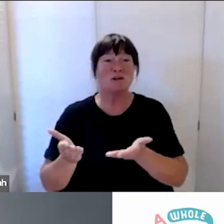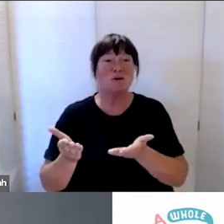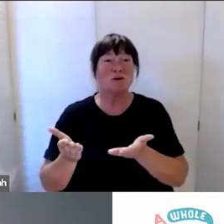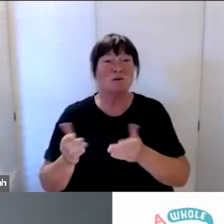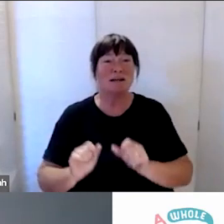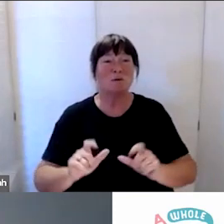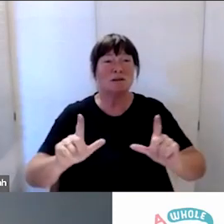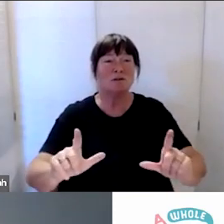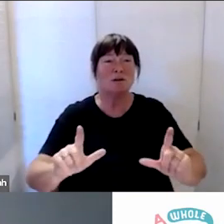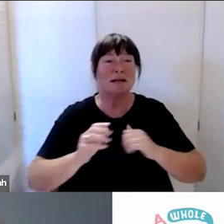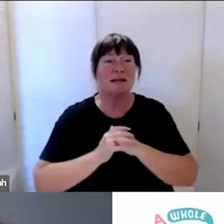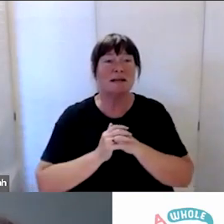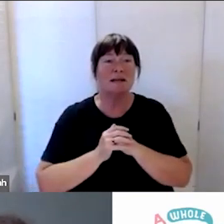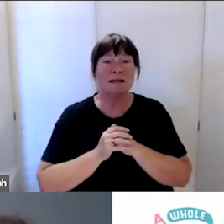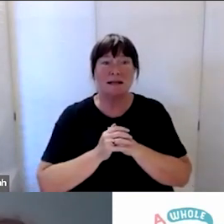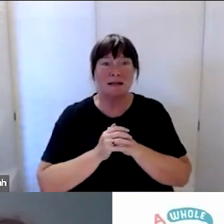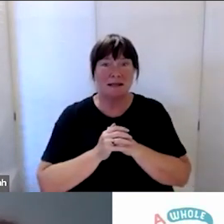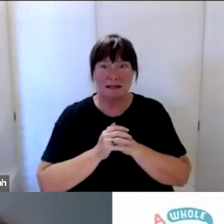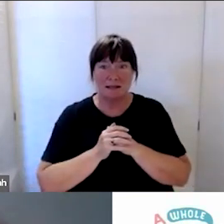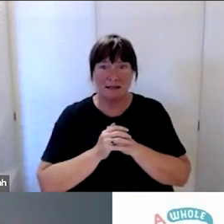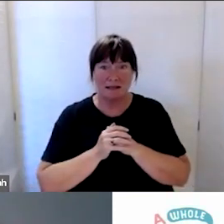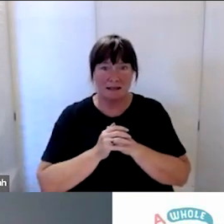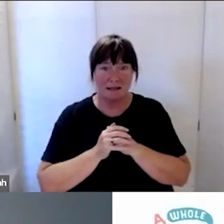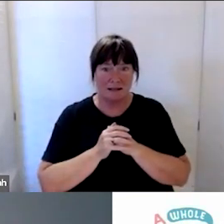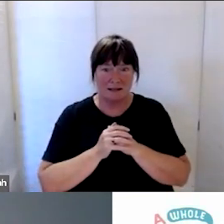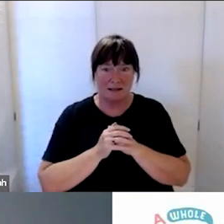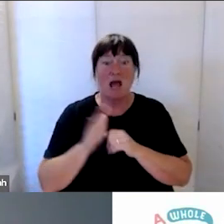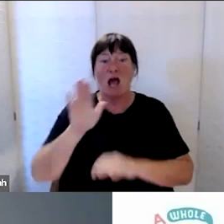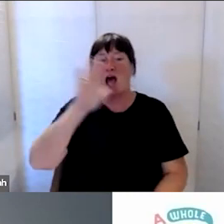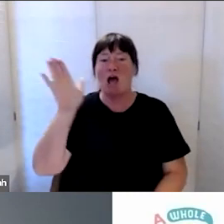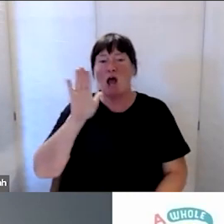Kia ora, I’m from Whangārei and Taitokerau.